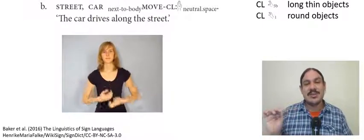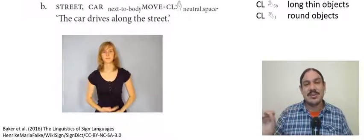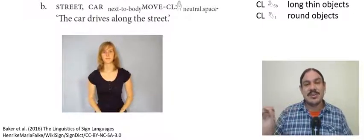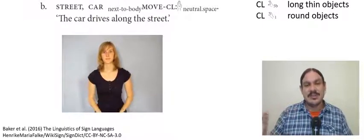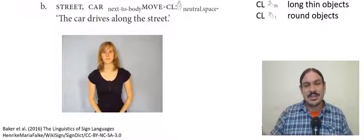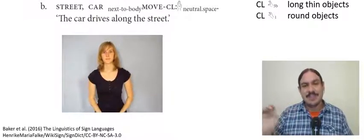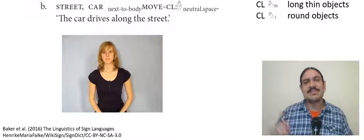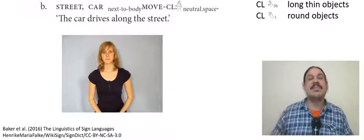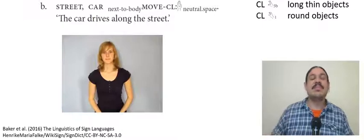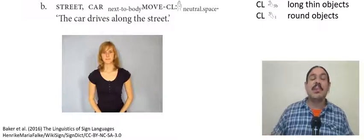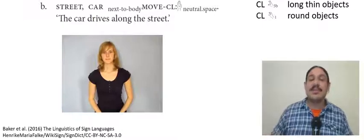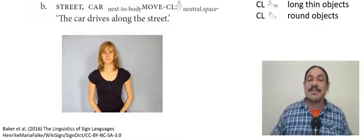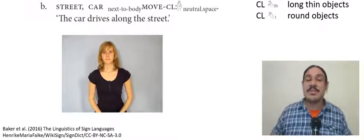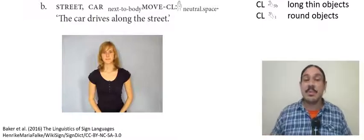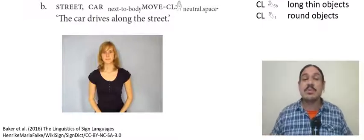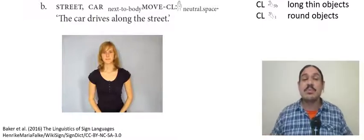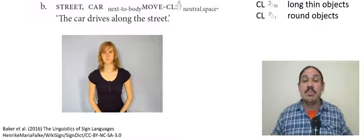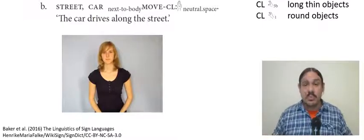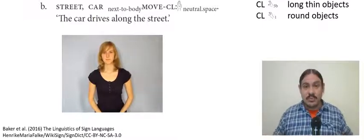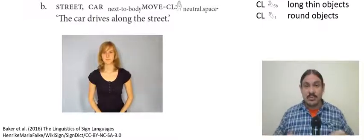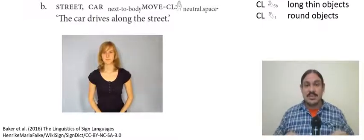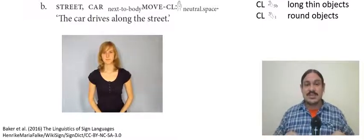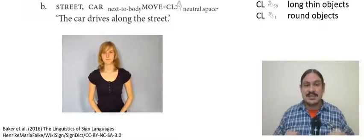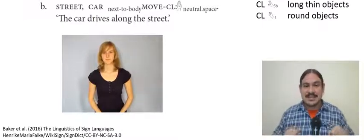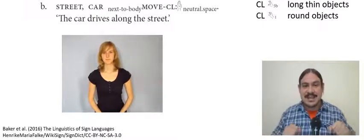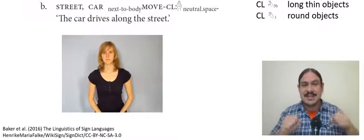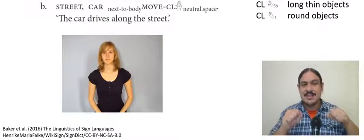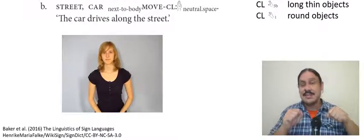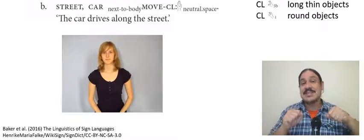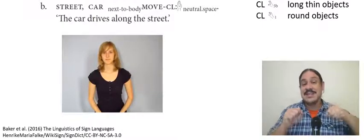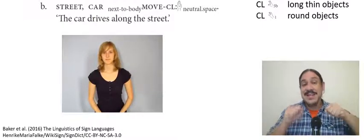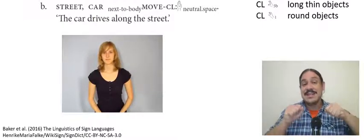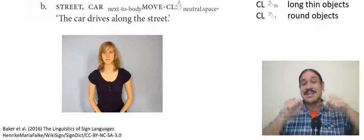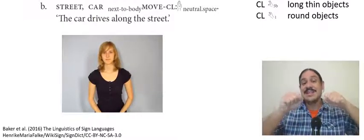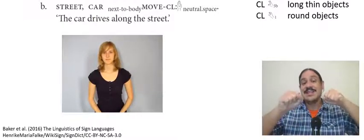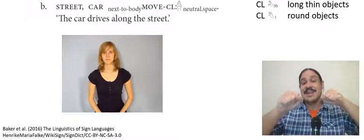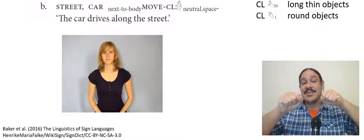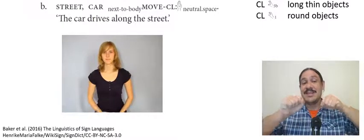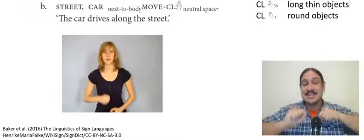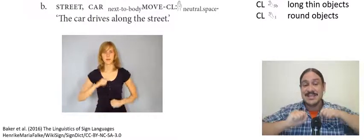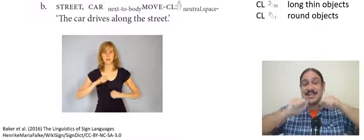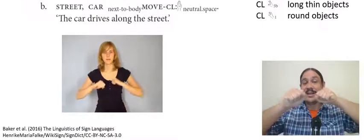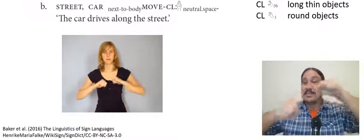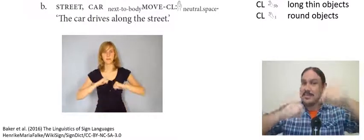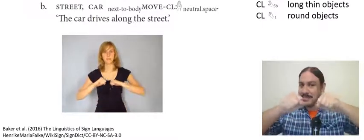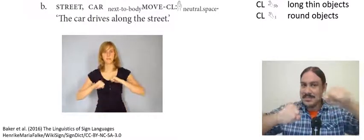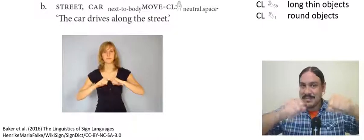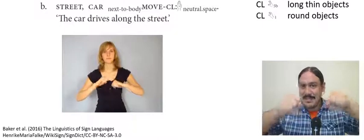with the classifiers so for example if you do the motions but with the fingers extended like this